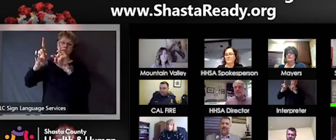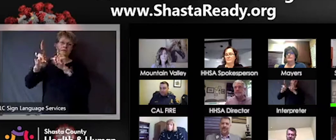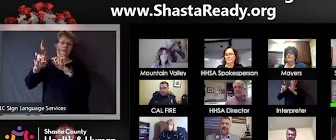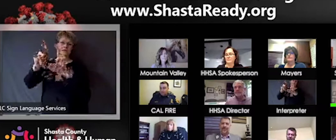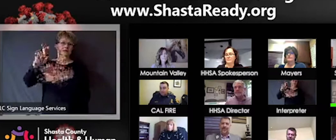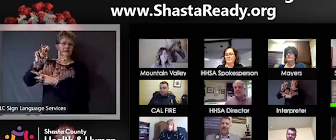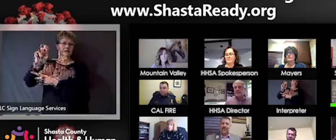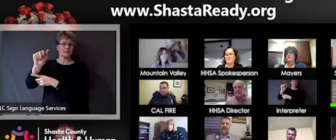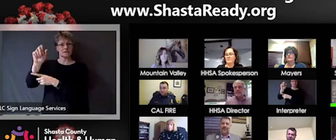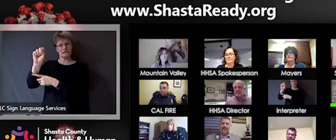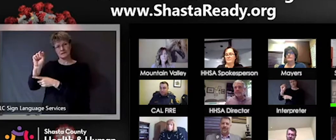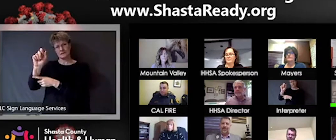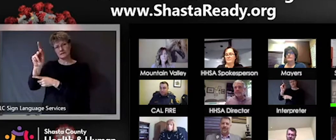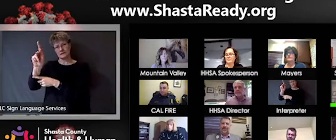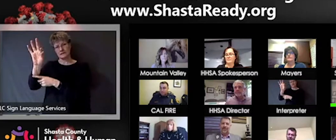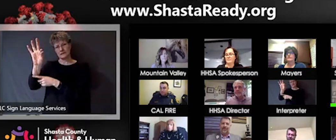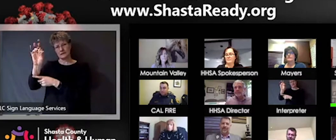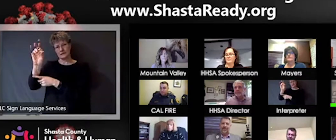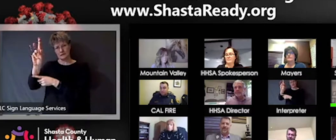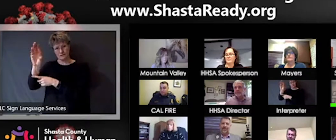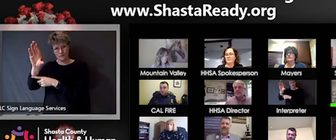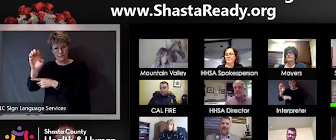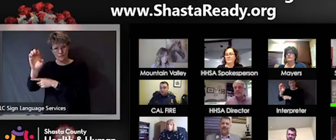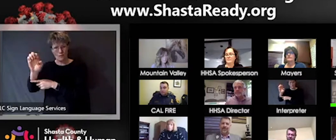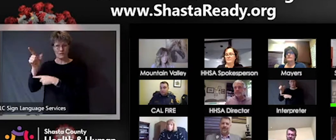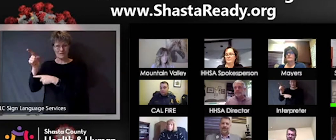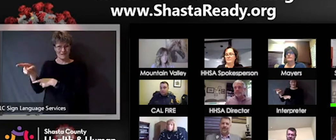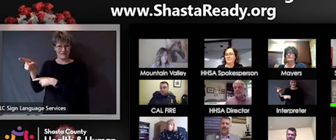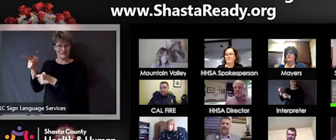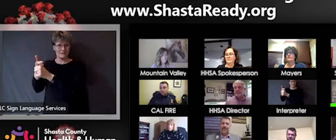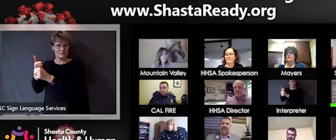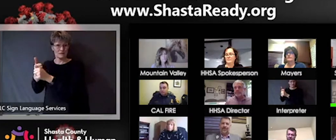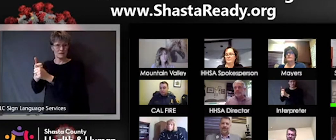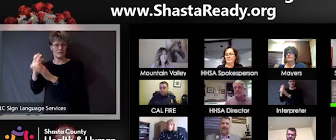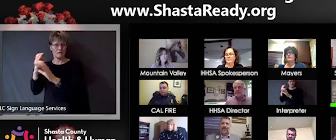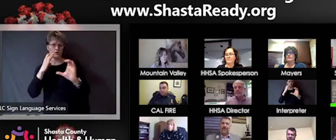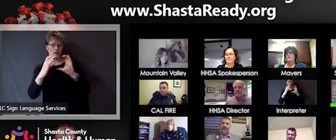directly with these test manufacturers and so I think that we're